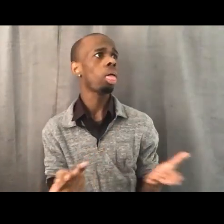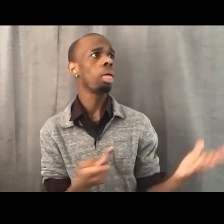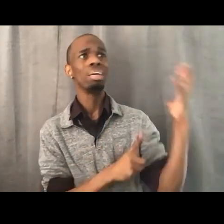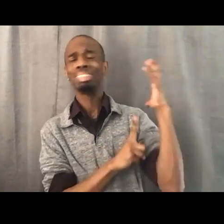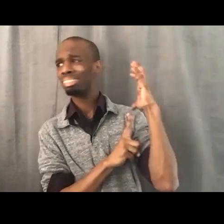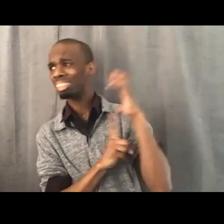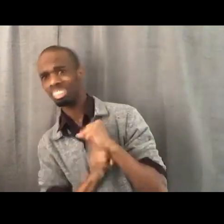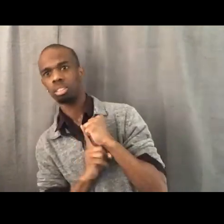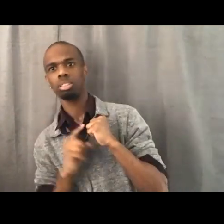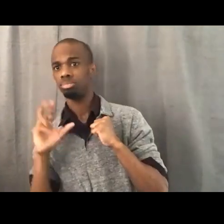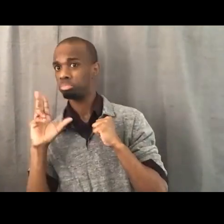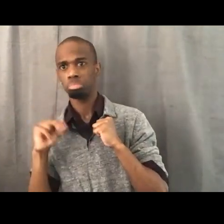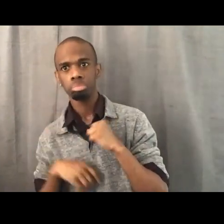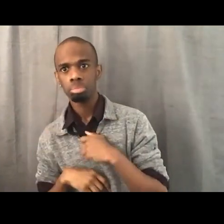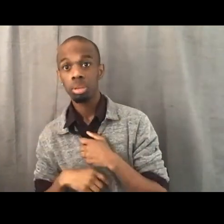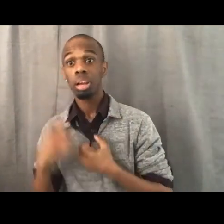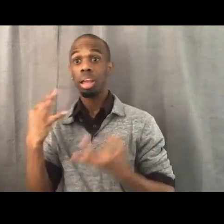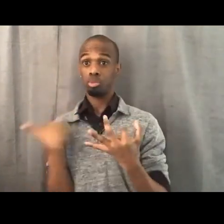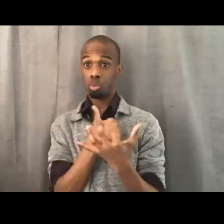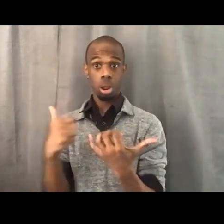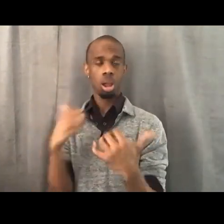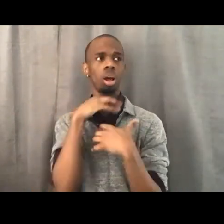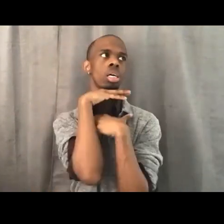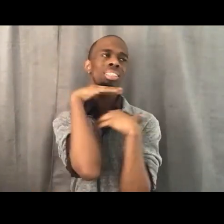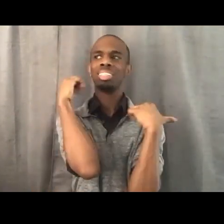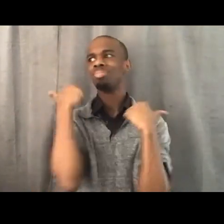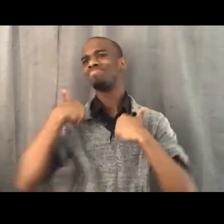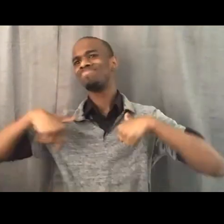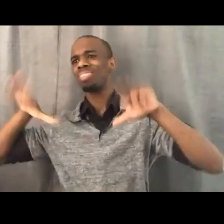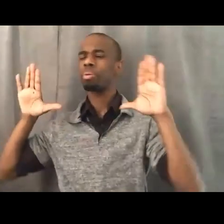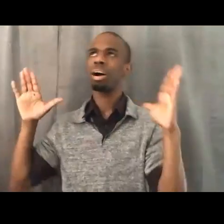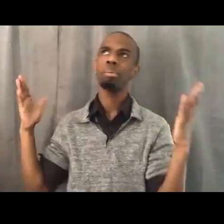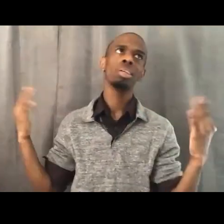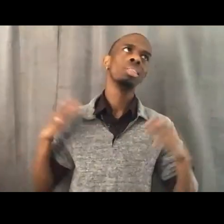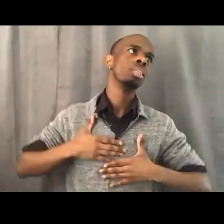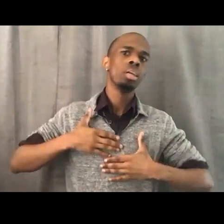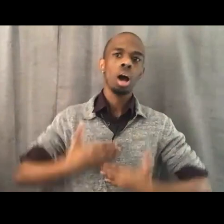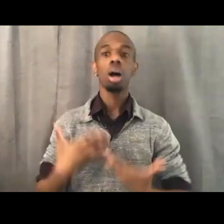And so, when we think about, the push against chattel slavery,